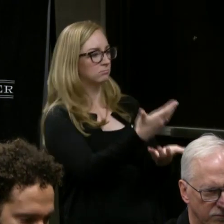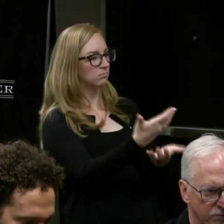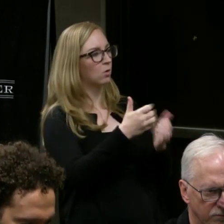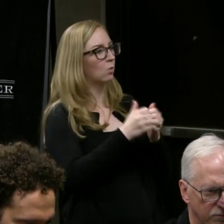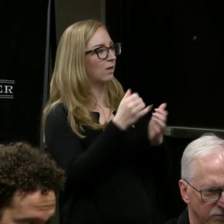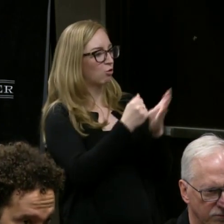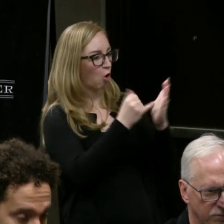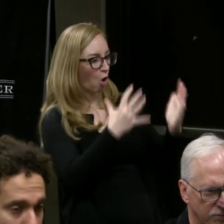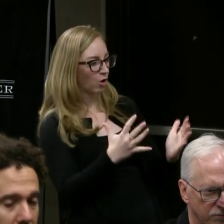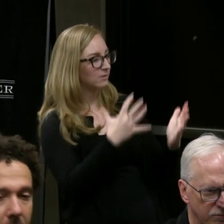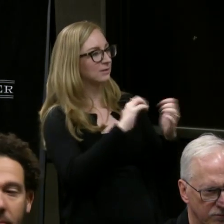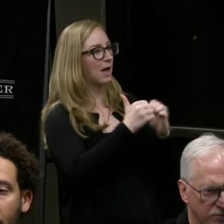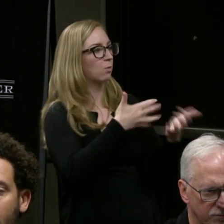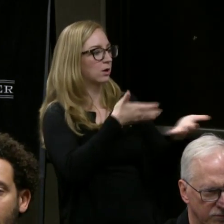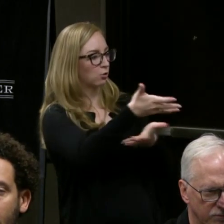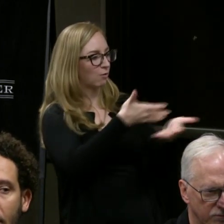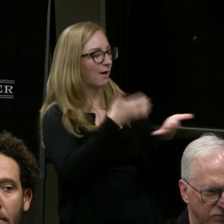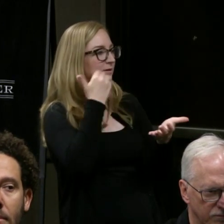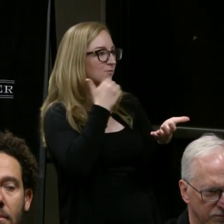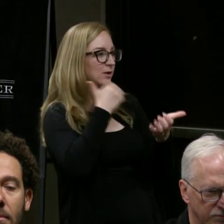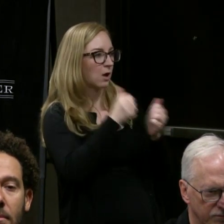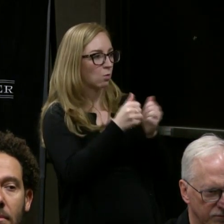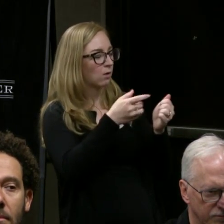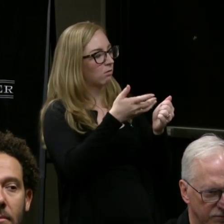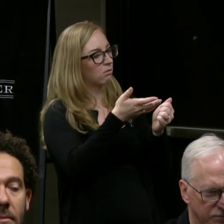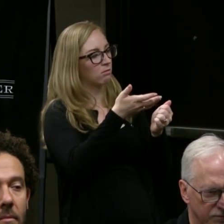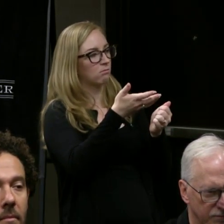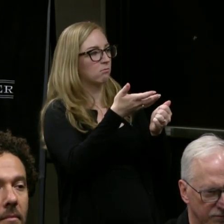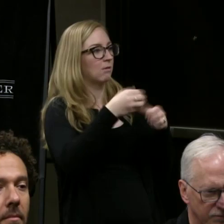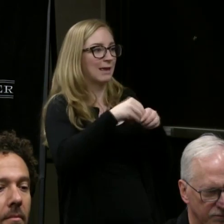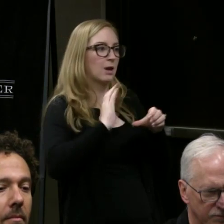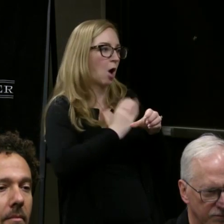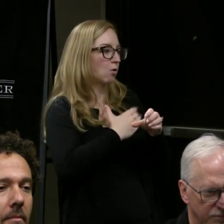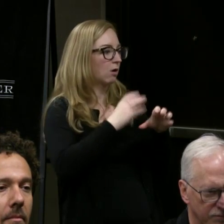interacting with and through this in our ensembles and then